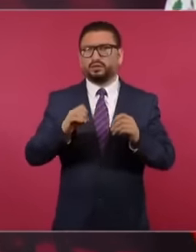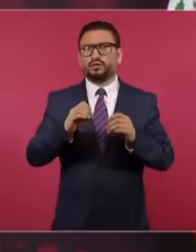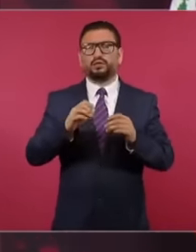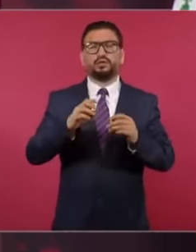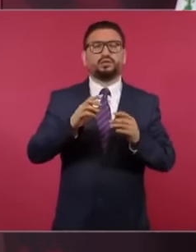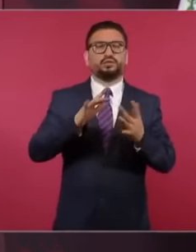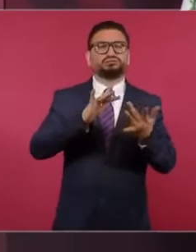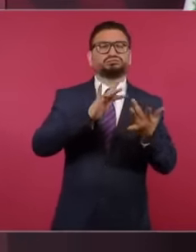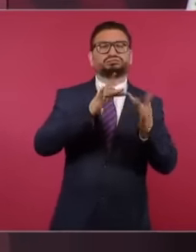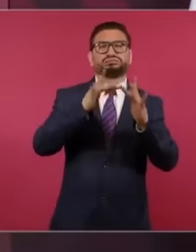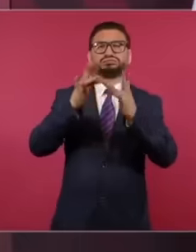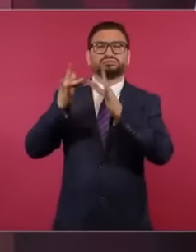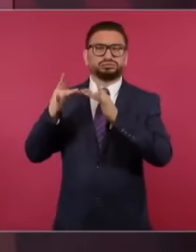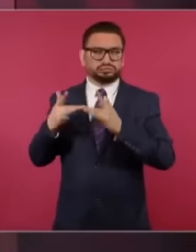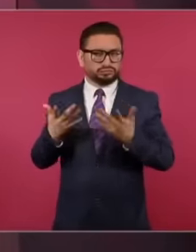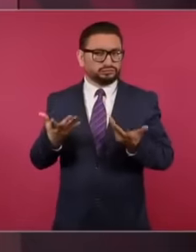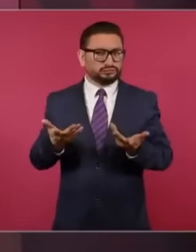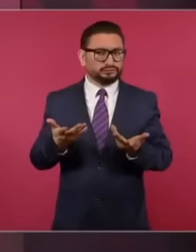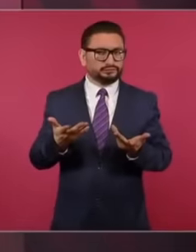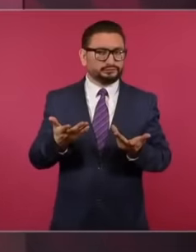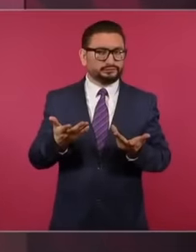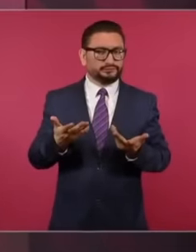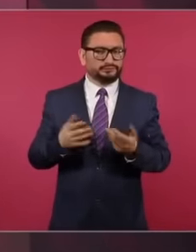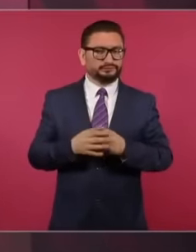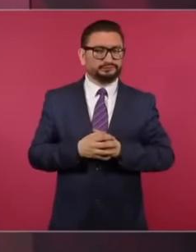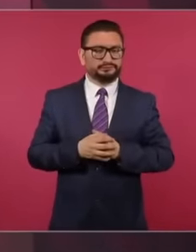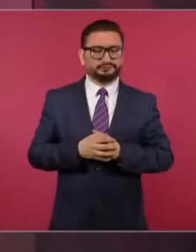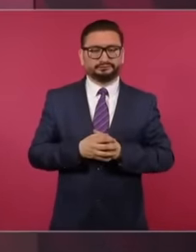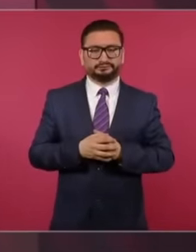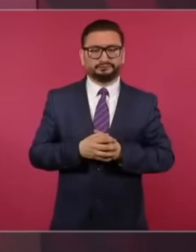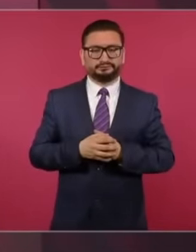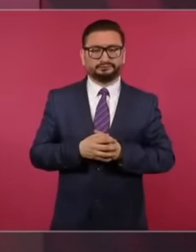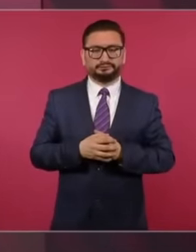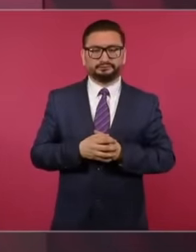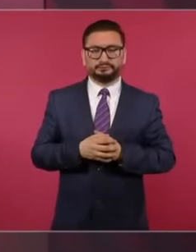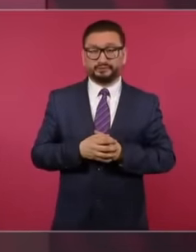all of that